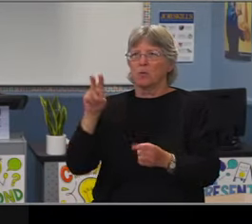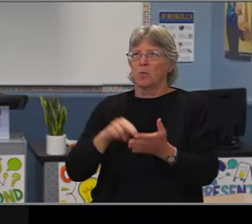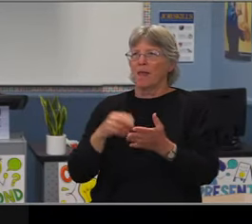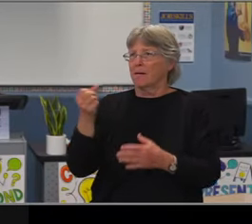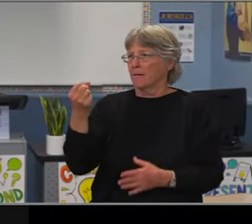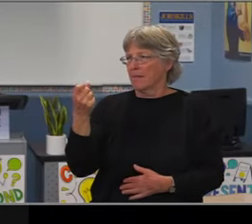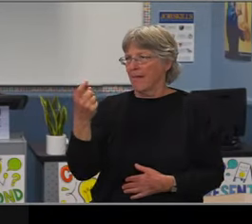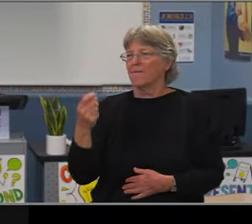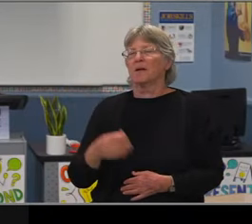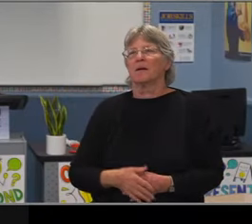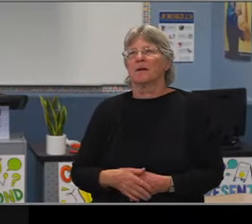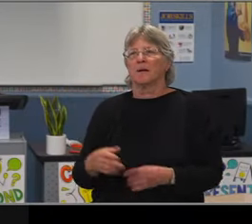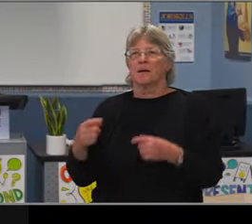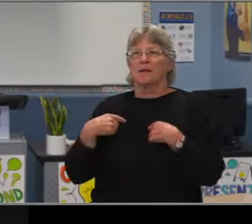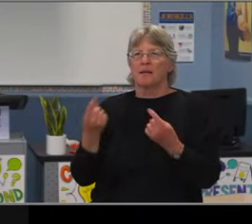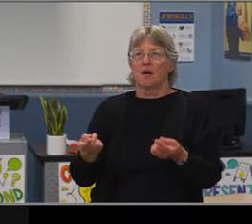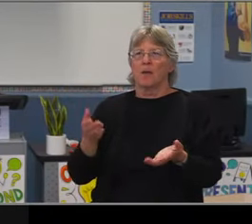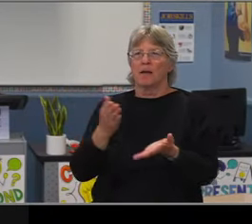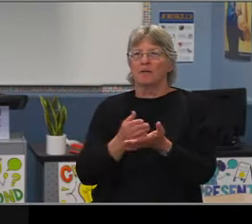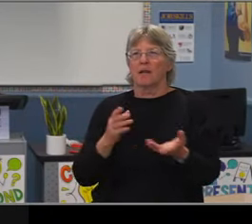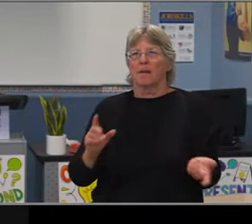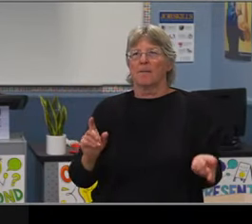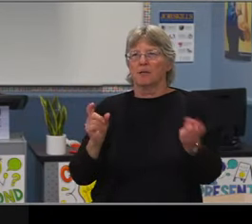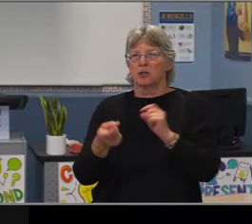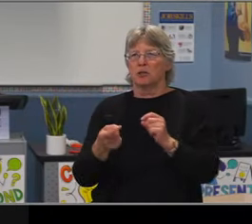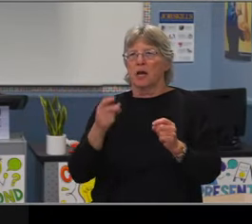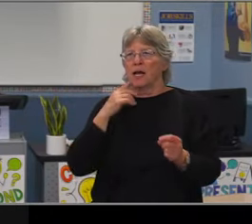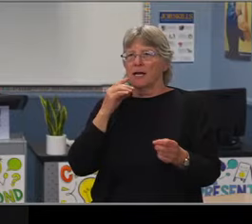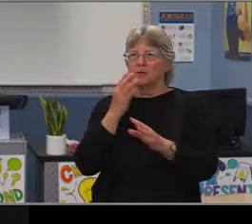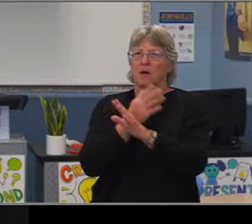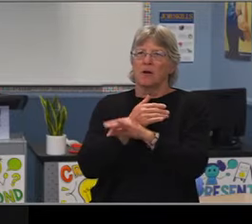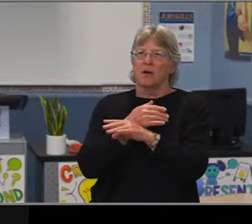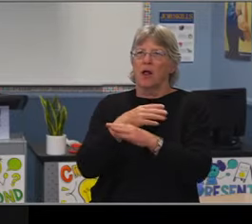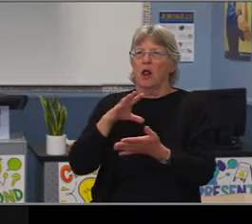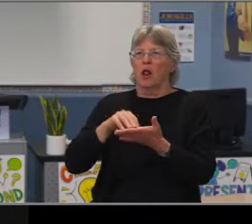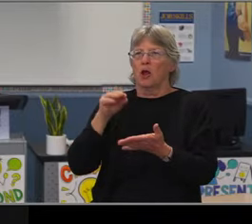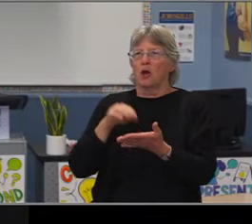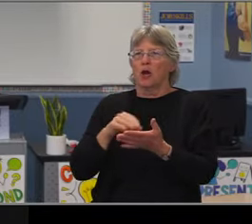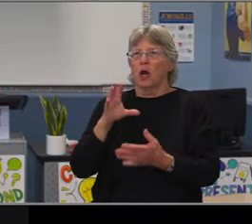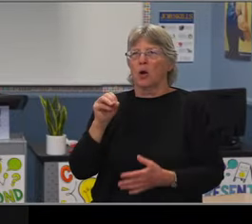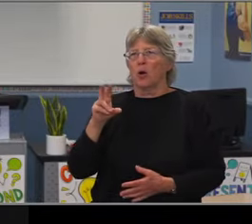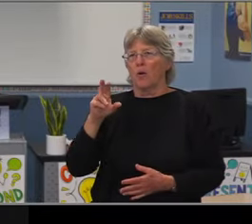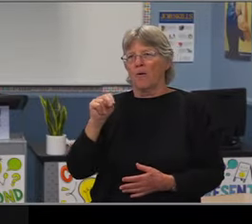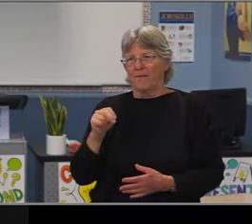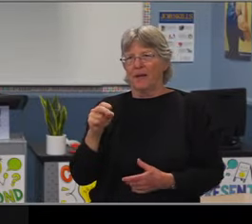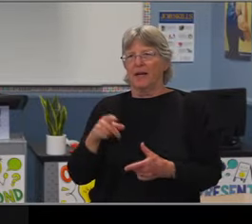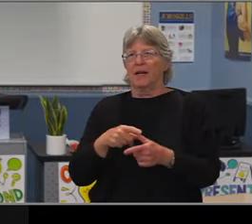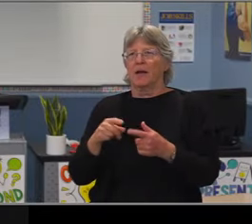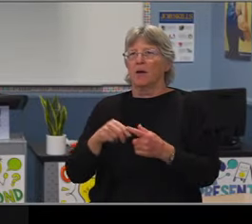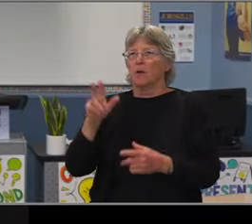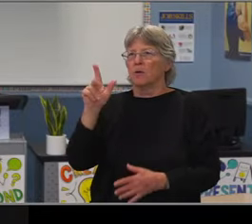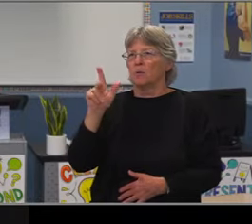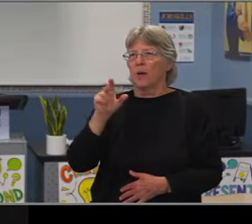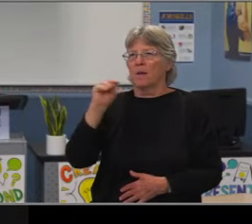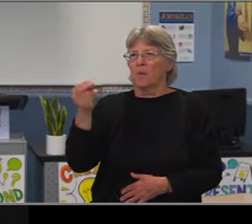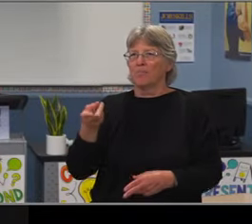And there's a lot of outcomes in elementary, middle, and high school, and it would be impossible to spend an evening talking about every single possible outcome so we picked a few.